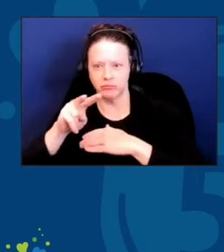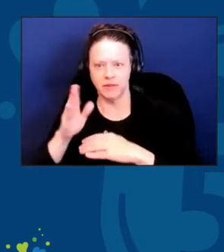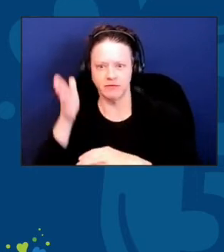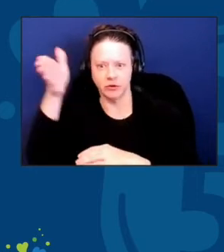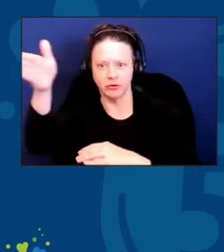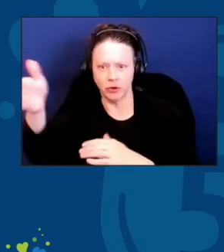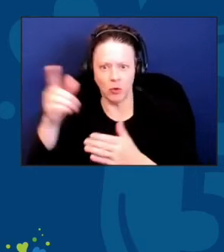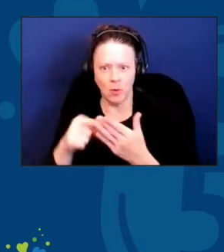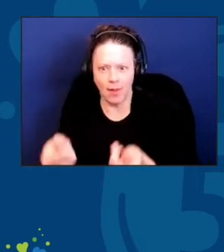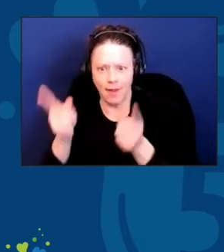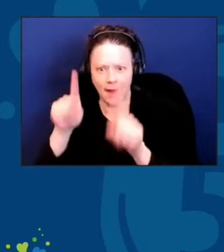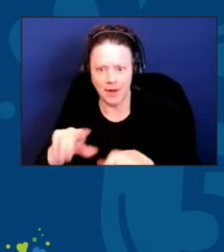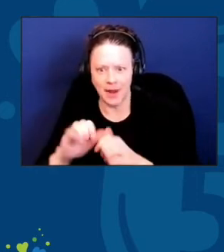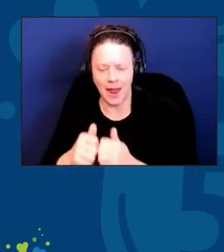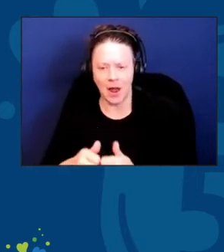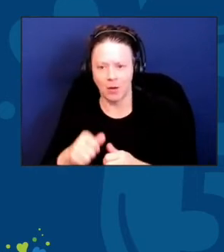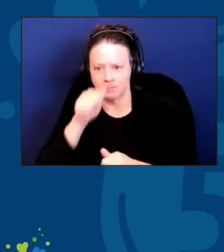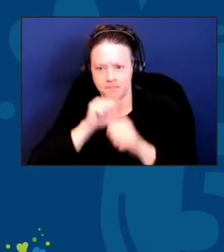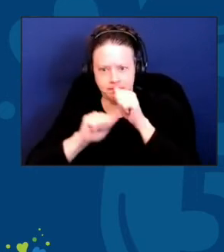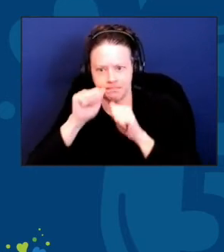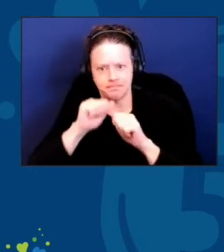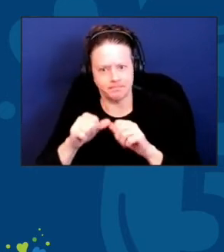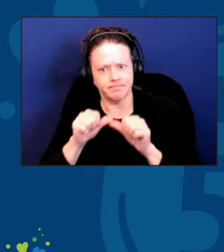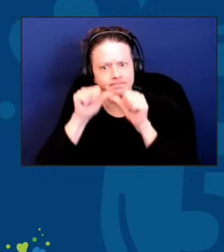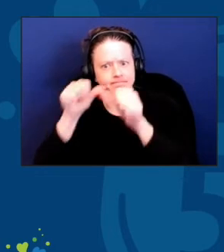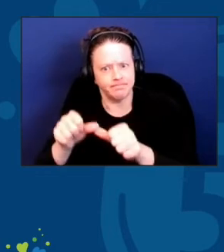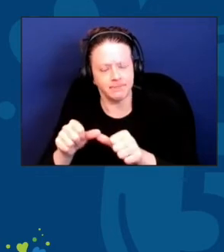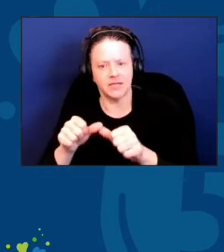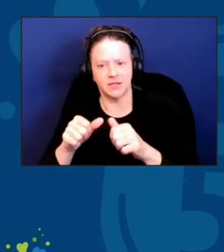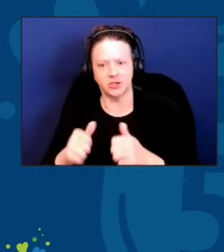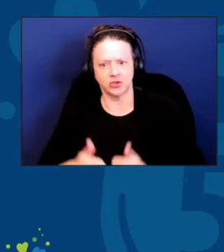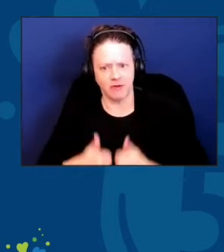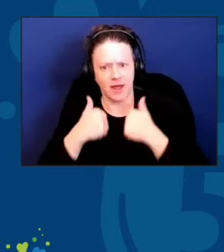As leaders, we focus on performance in the now, today.